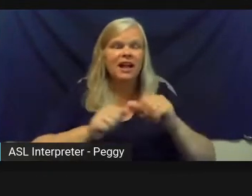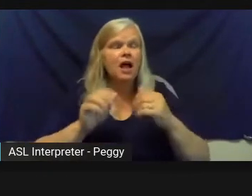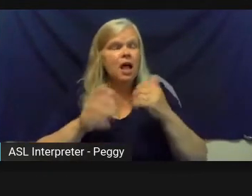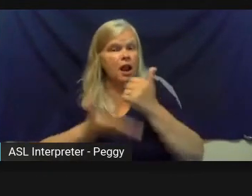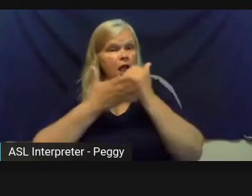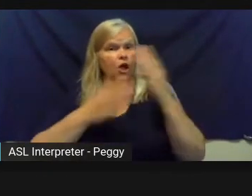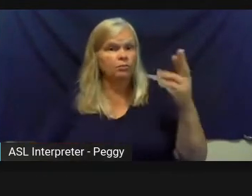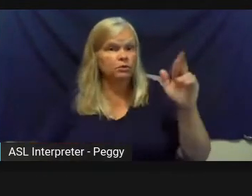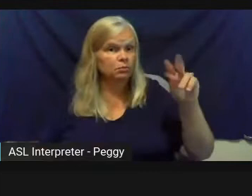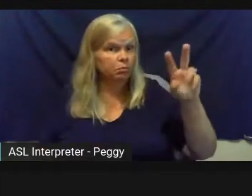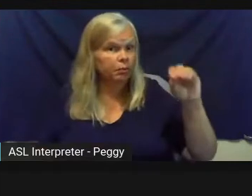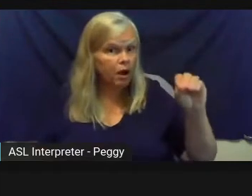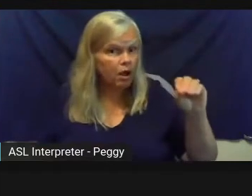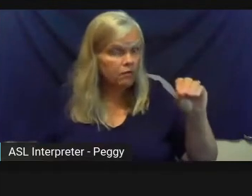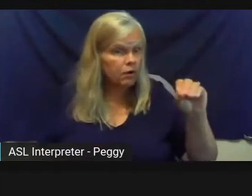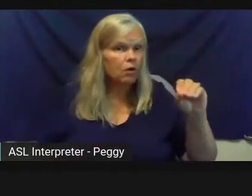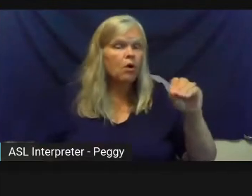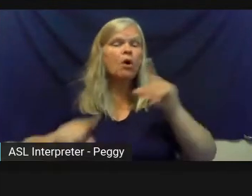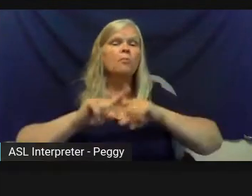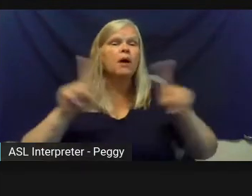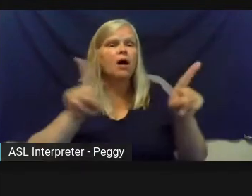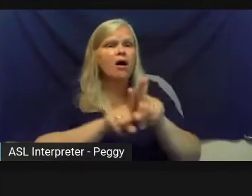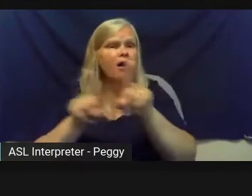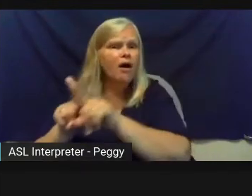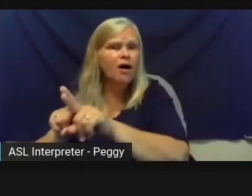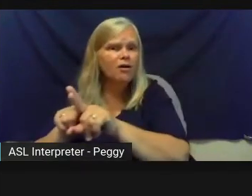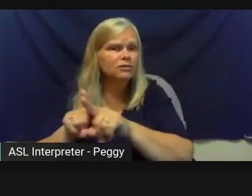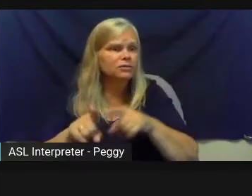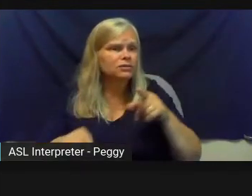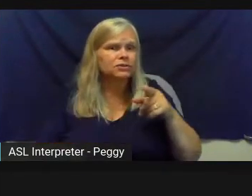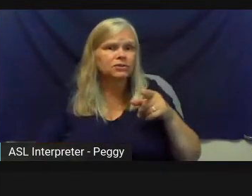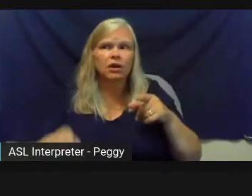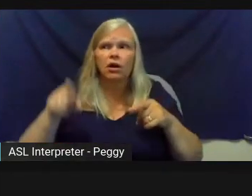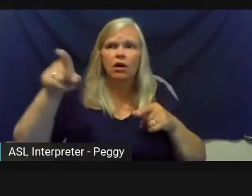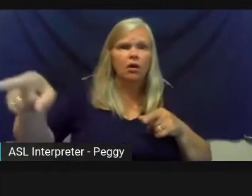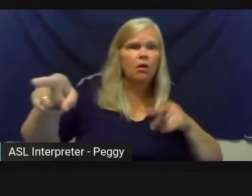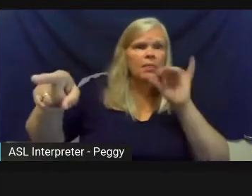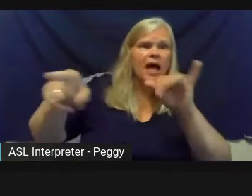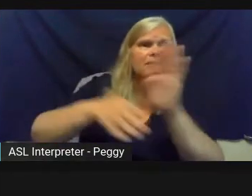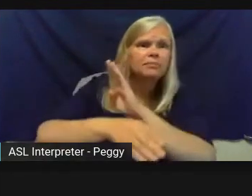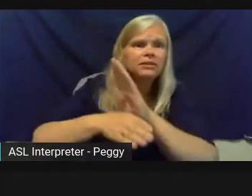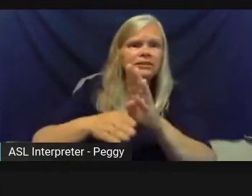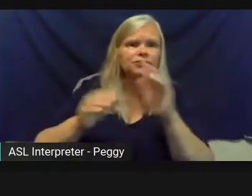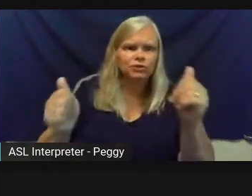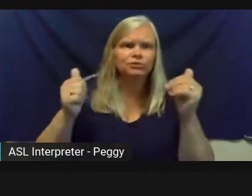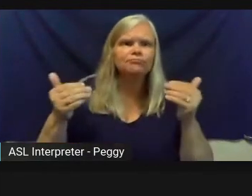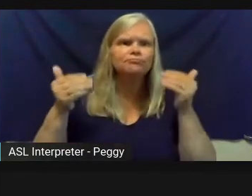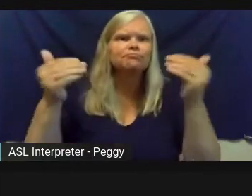collaborator in the community, but it also helps one of our partners move forward, and that's a win-win.